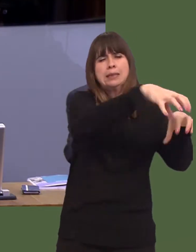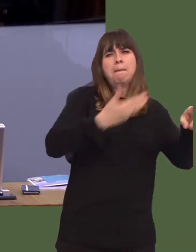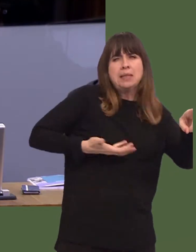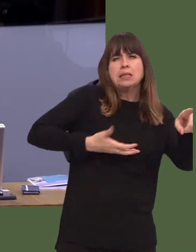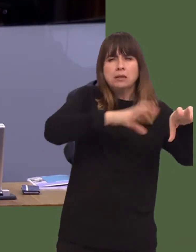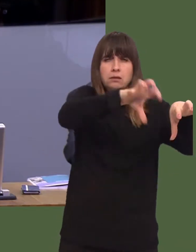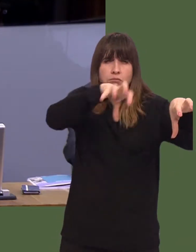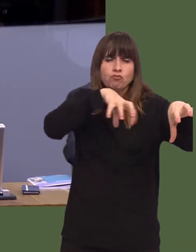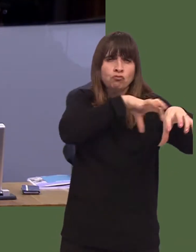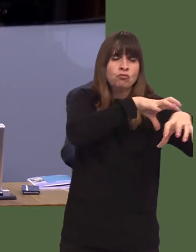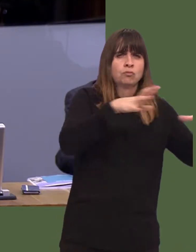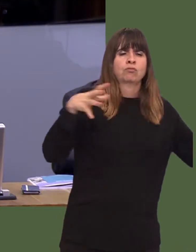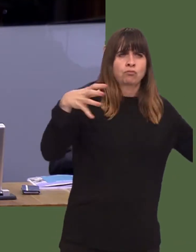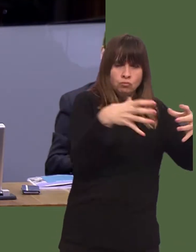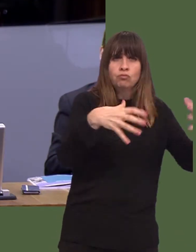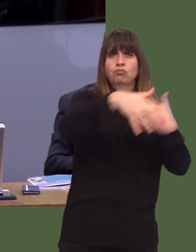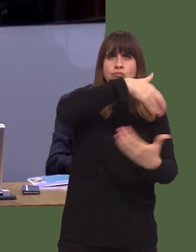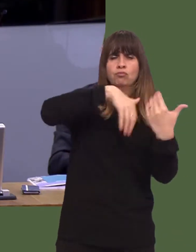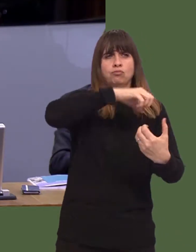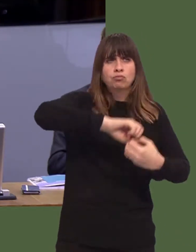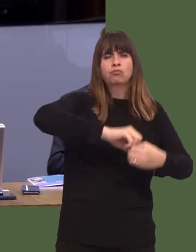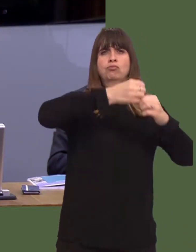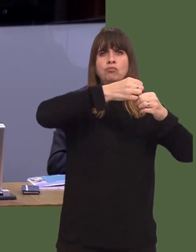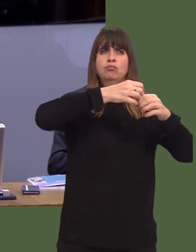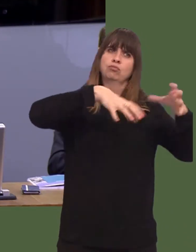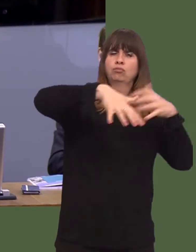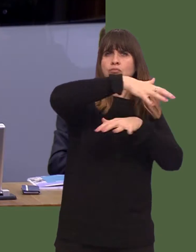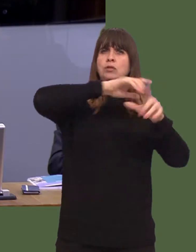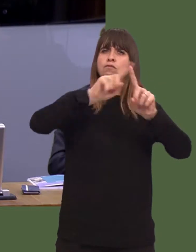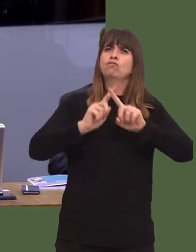businesses who were involved in creating the combination of projects that, hopefully, will